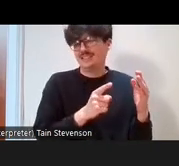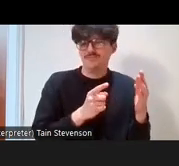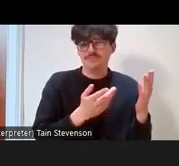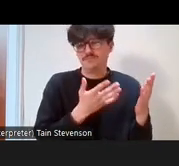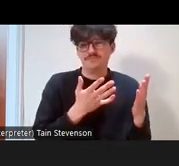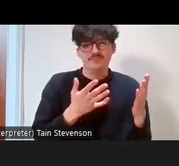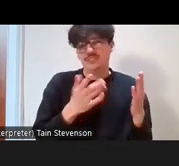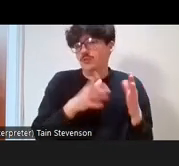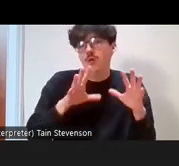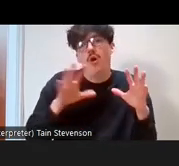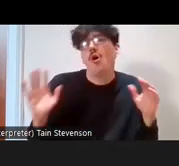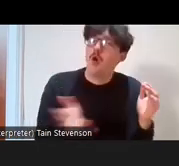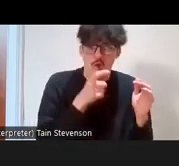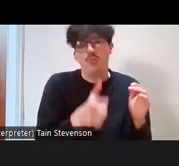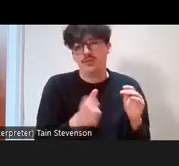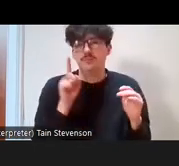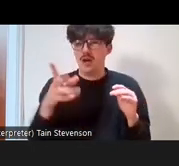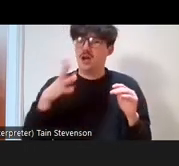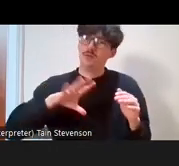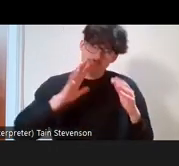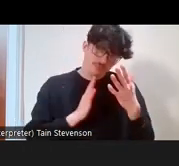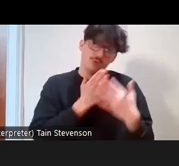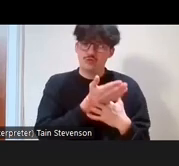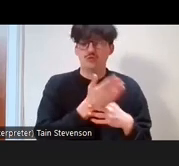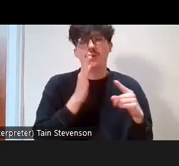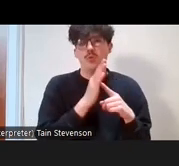your list but I just want to make sure I've got time to go through some of the things that our